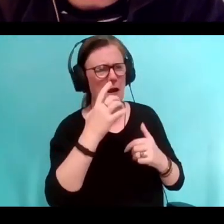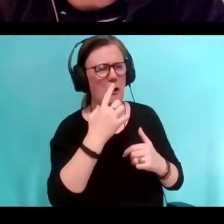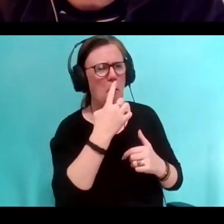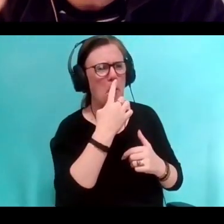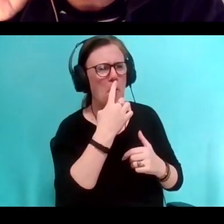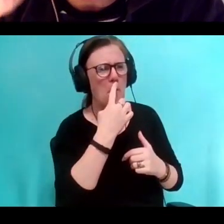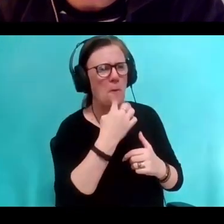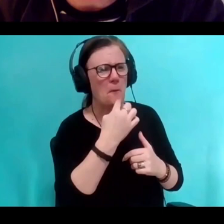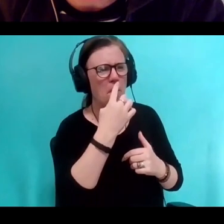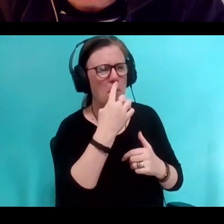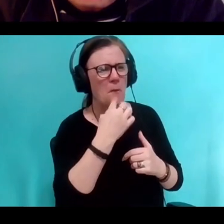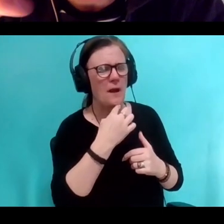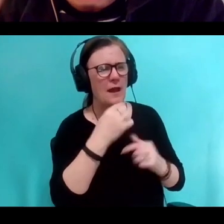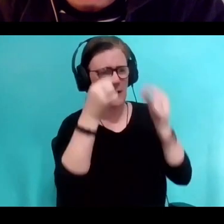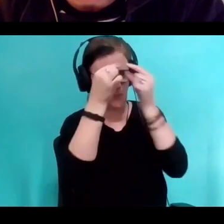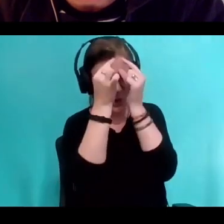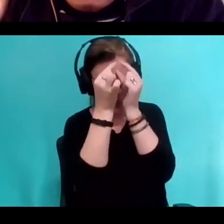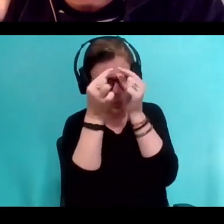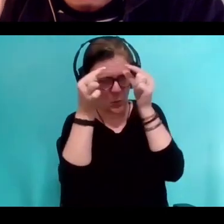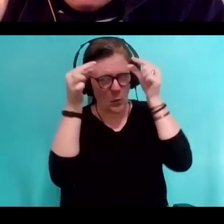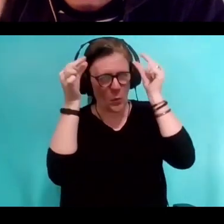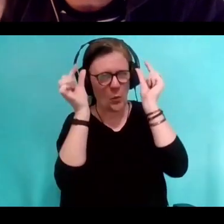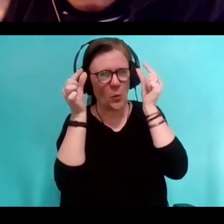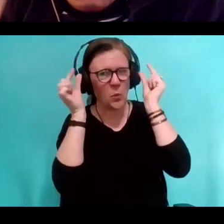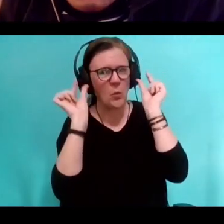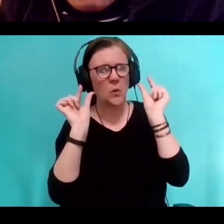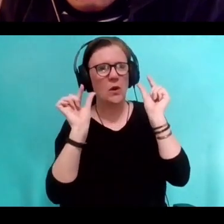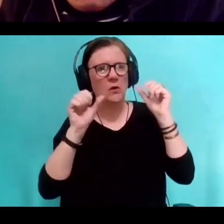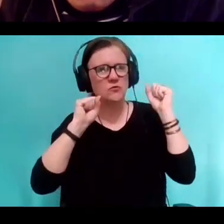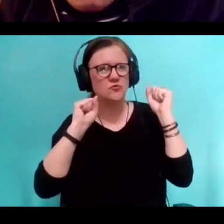layered over an extremely elegant white